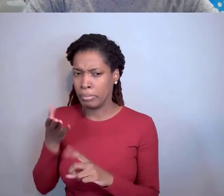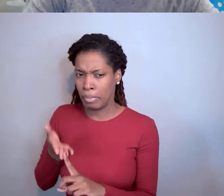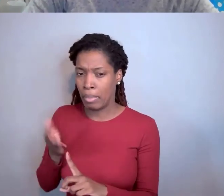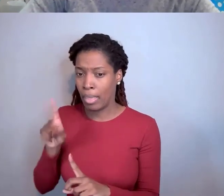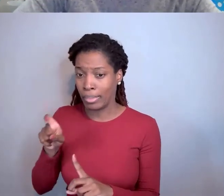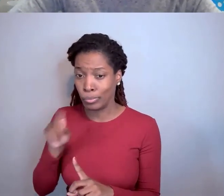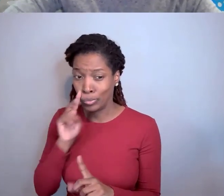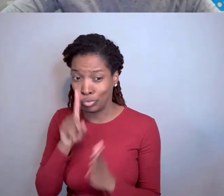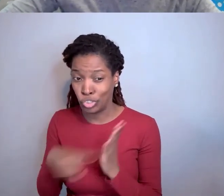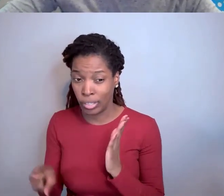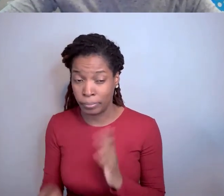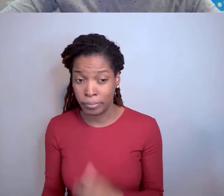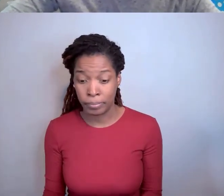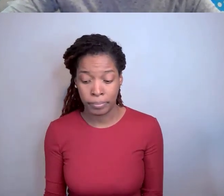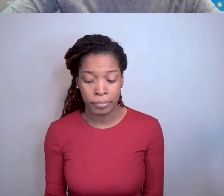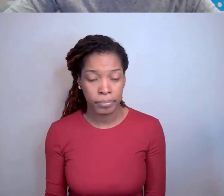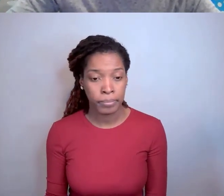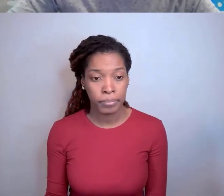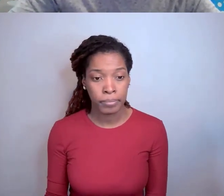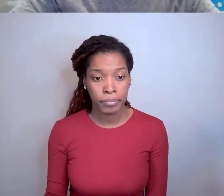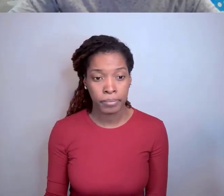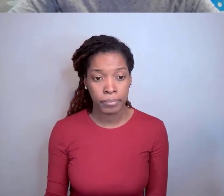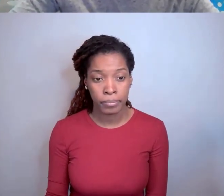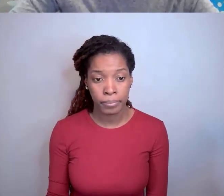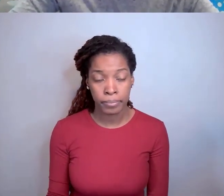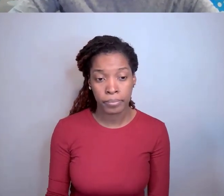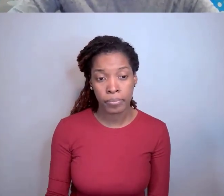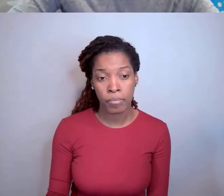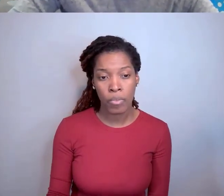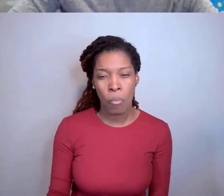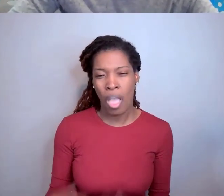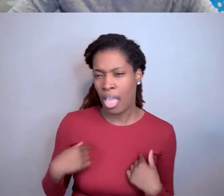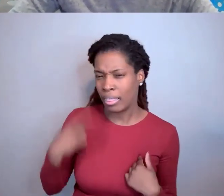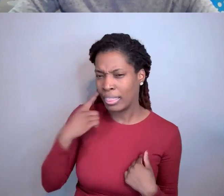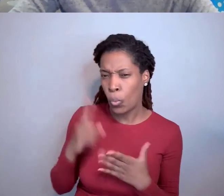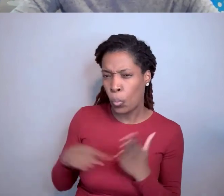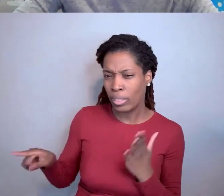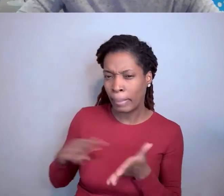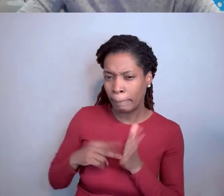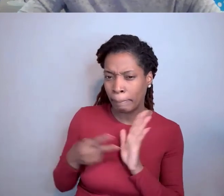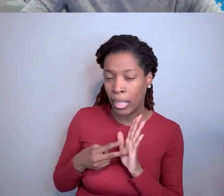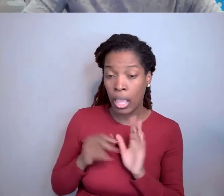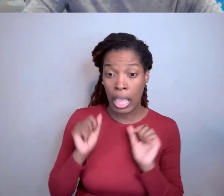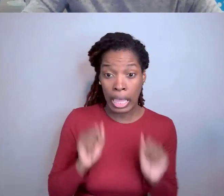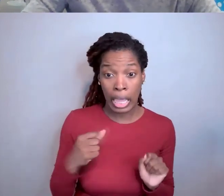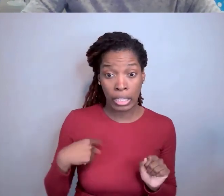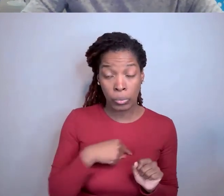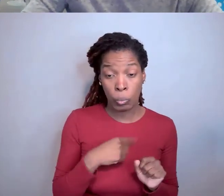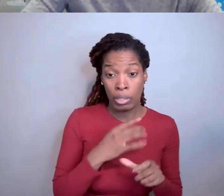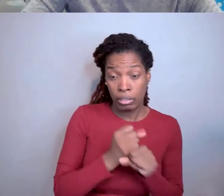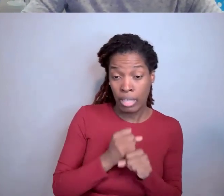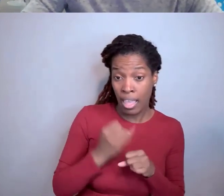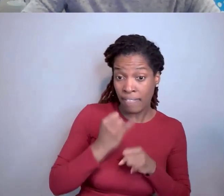was asking is like, couldn't we generate a final invention statement out of Edison, because it should be in Edison first.